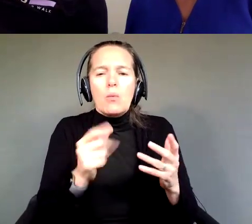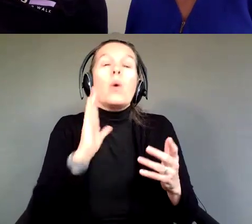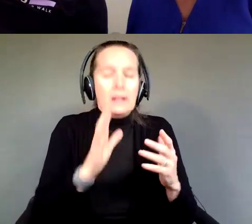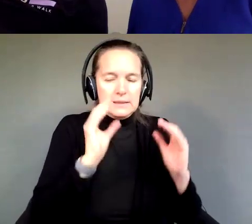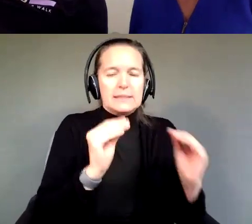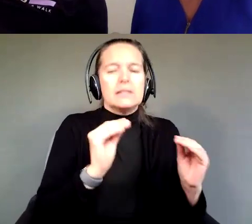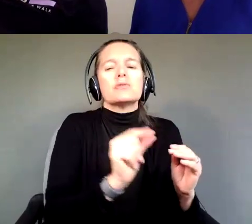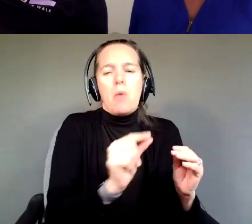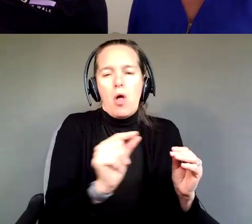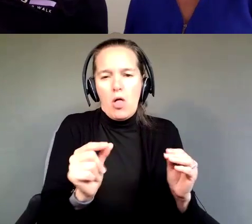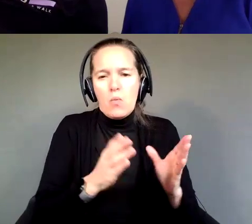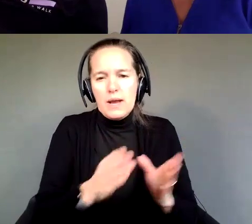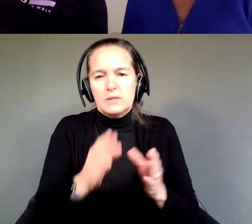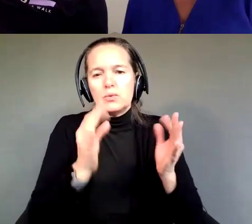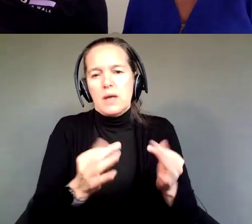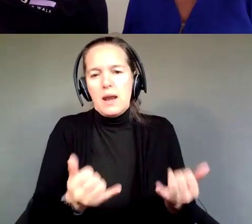How did you do it with your business?